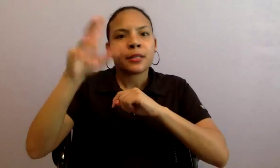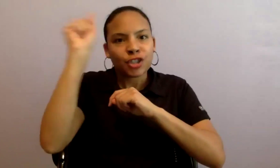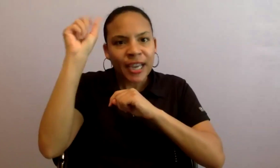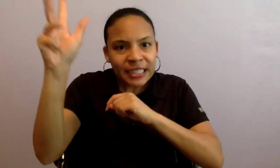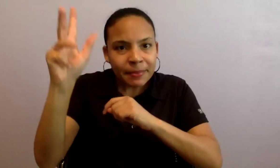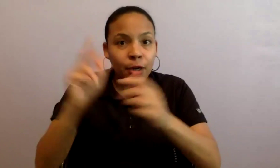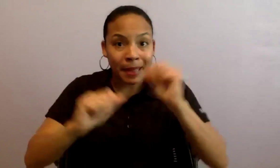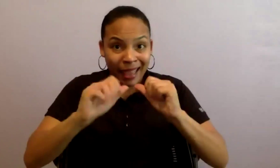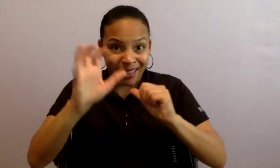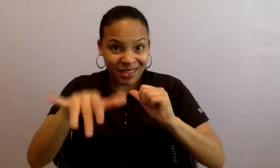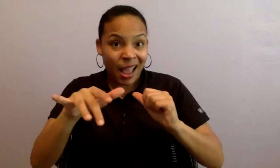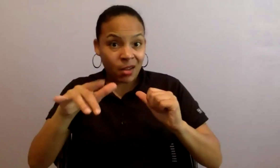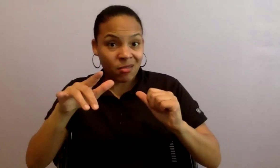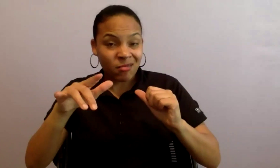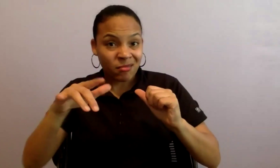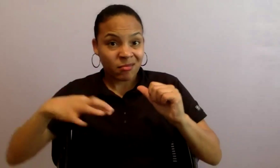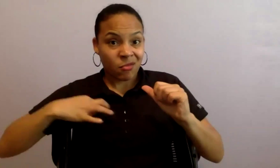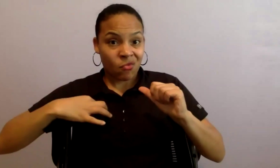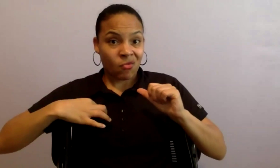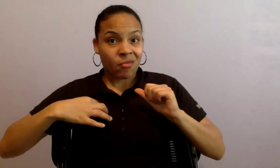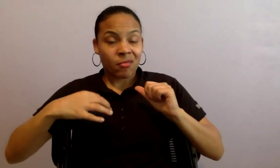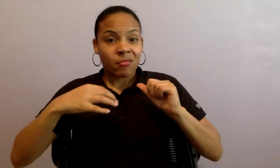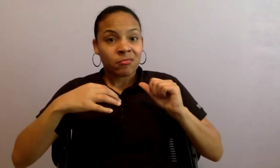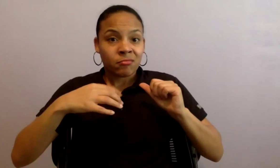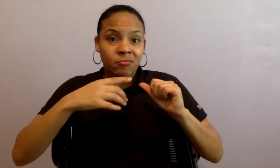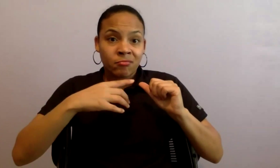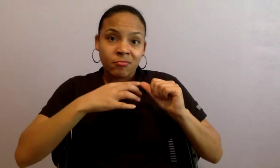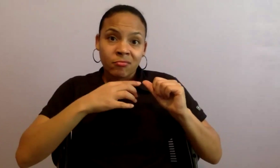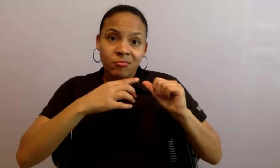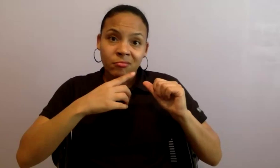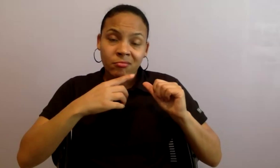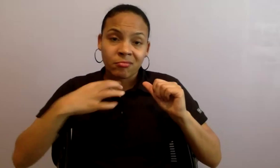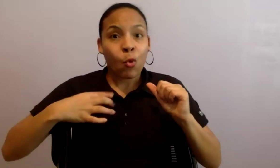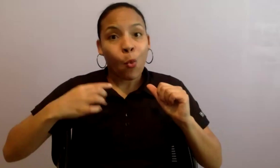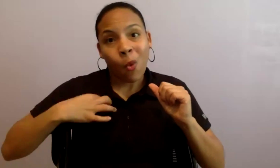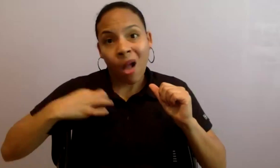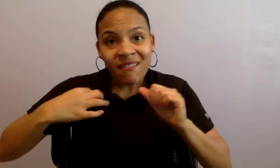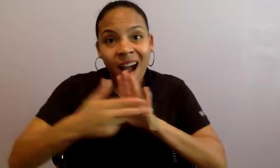our general rule of thumb is this must be something that hasn't been made before. That said,